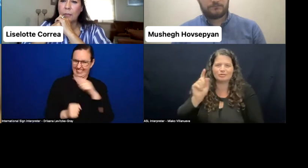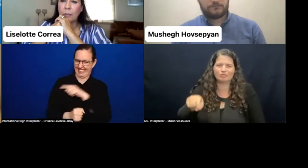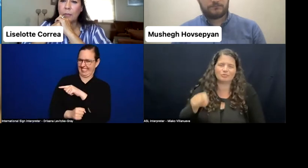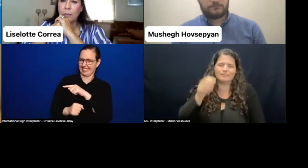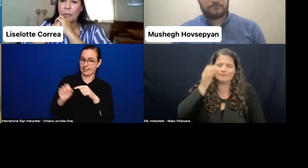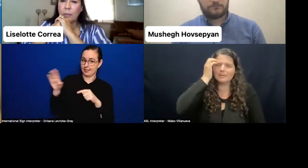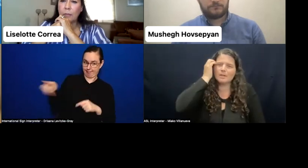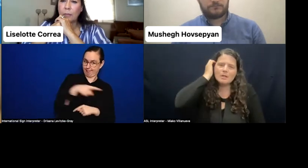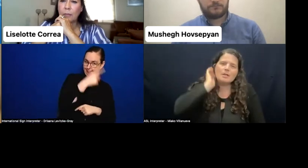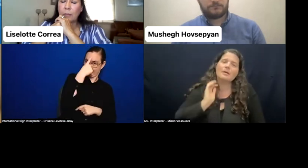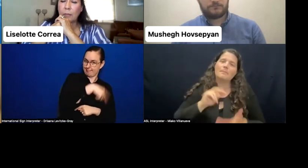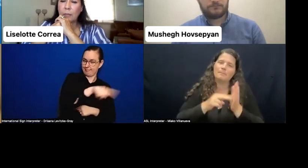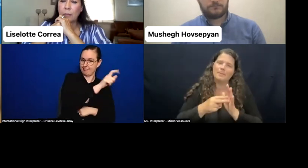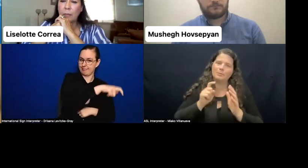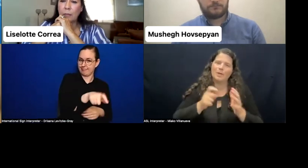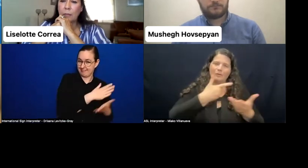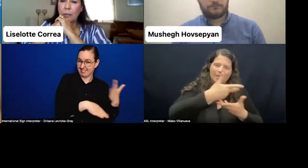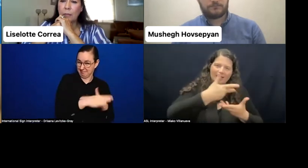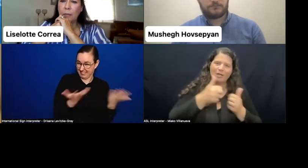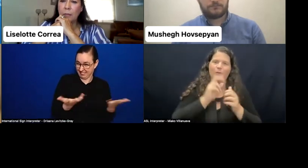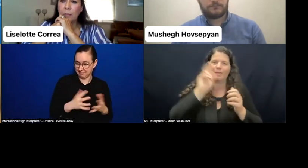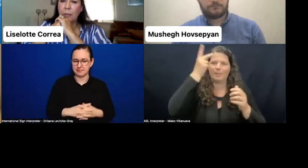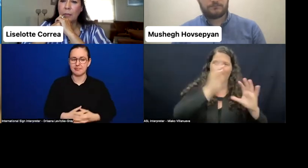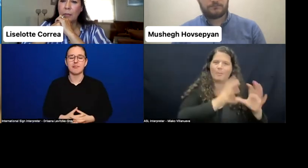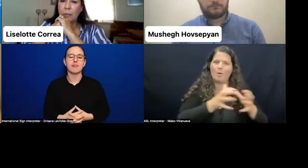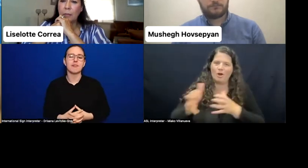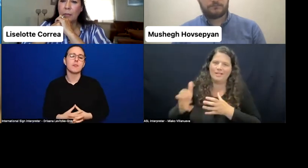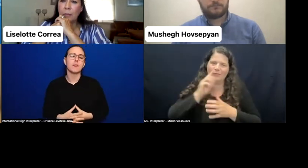But we have to work more with political parties